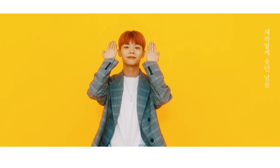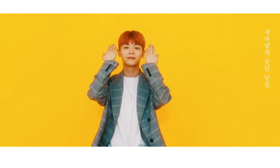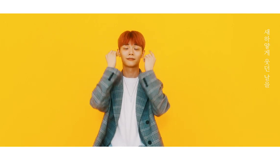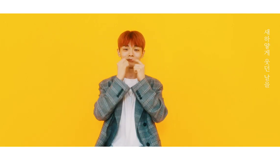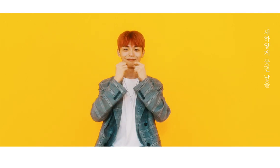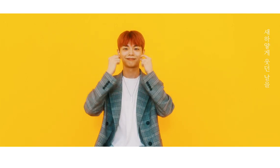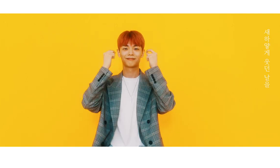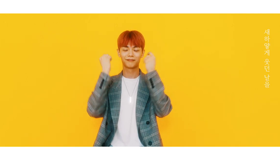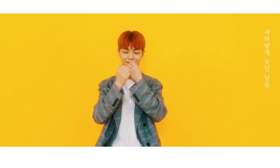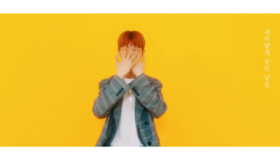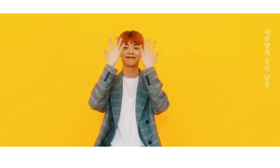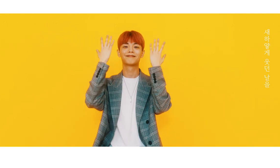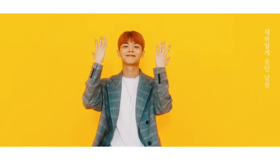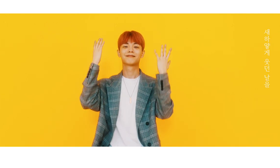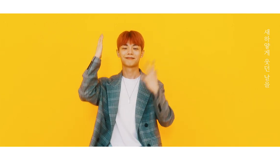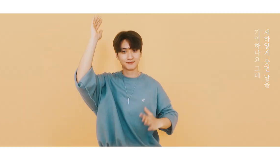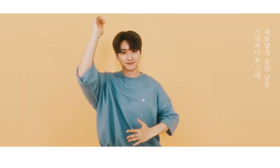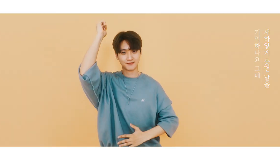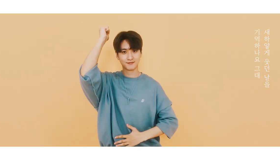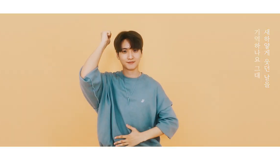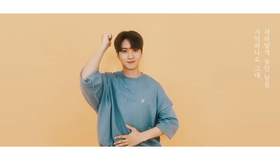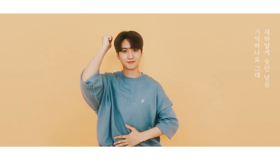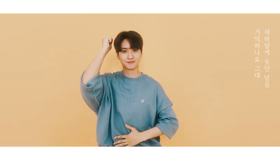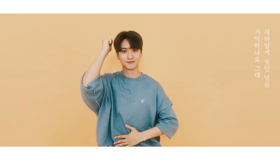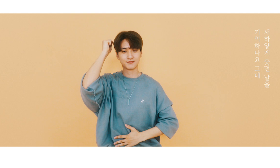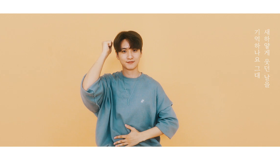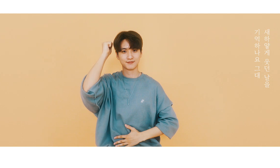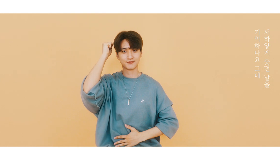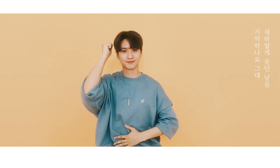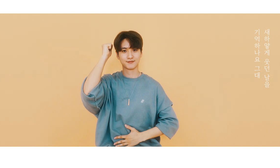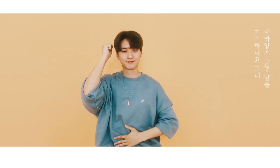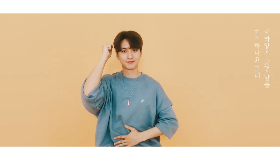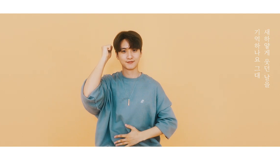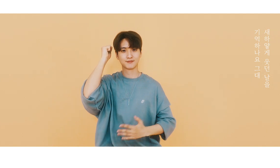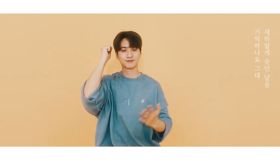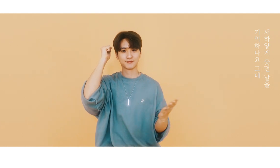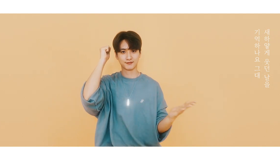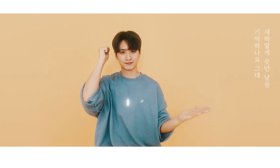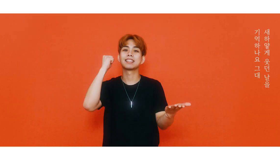Do you remember the day when you smiled brightly?